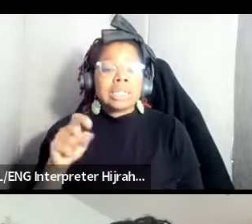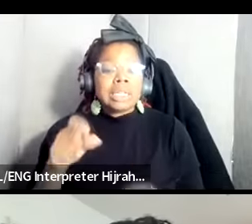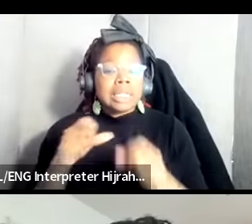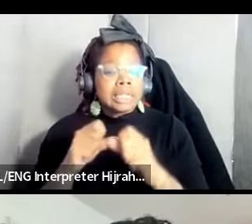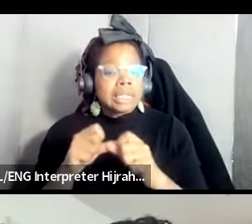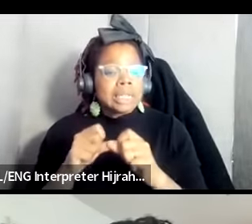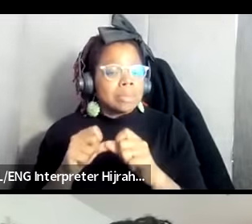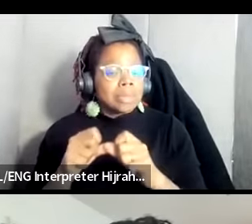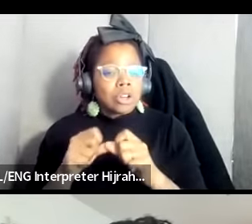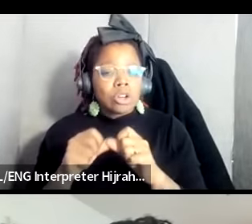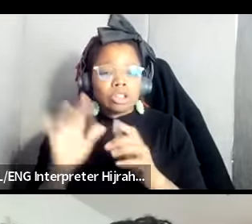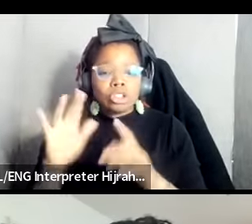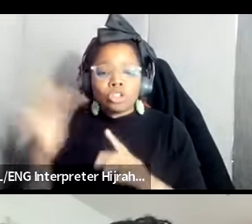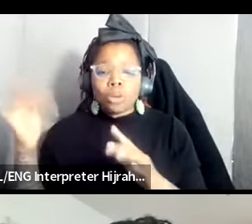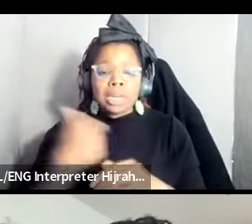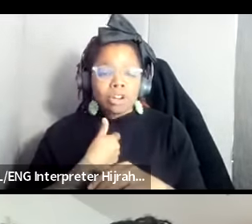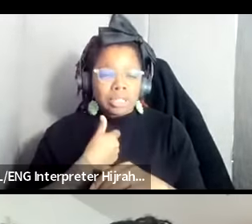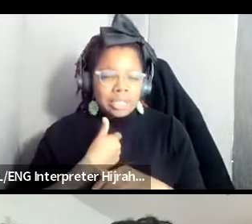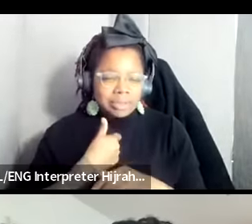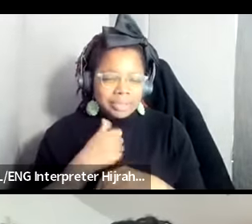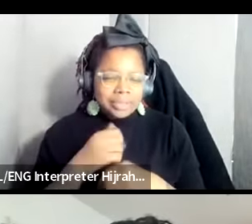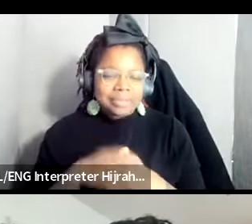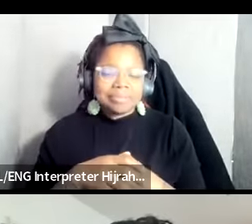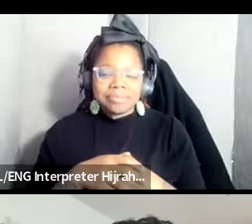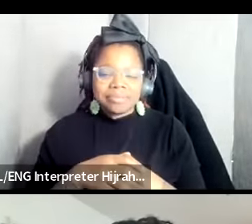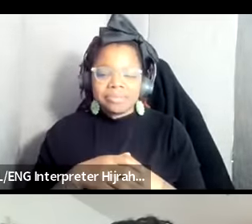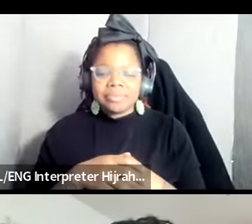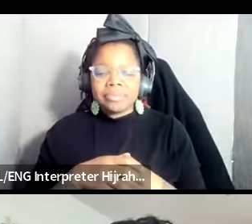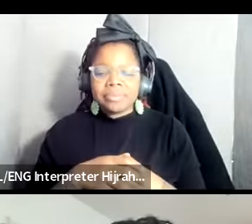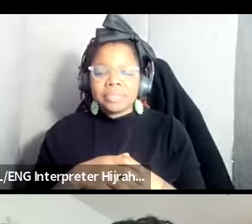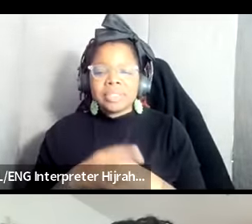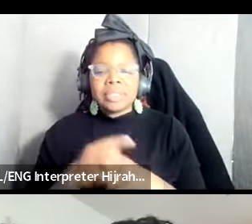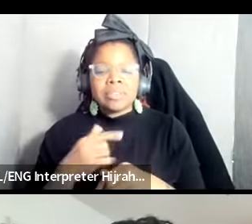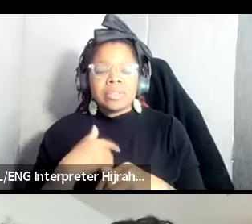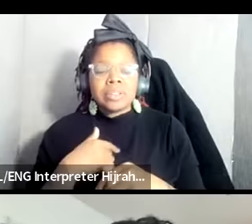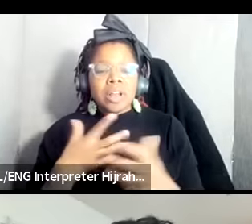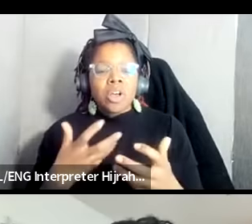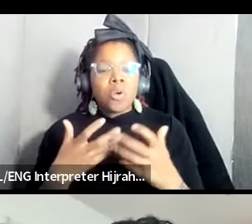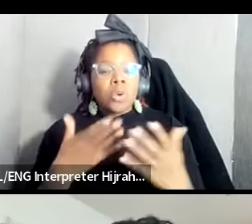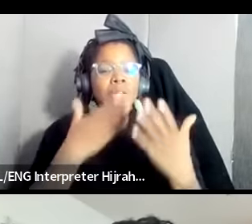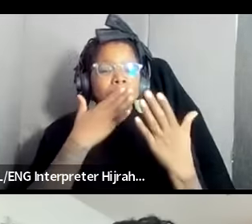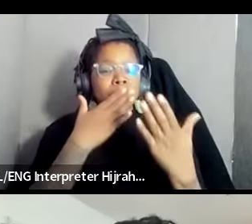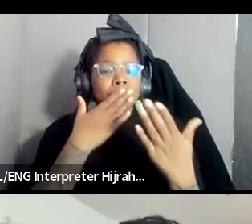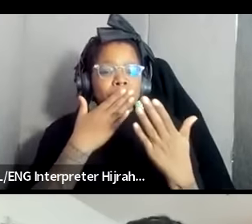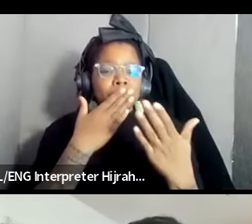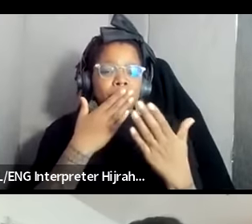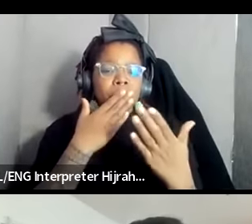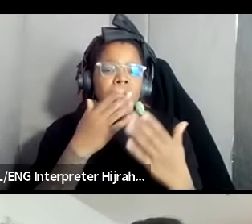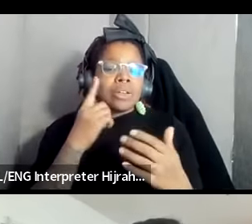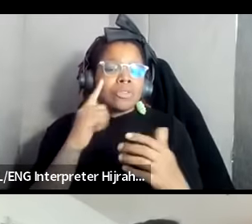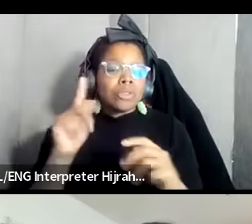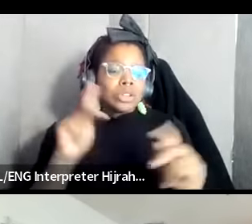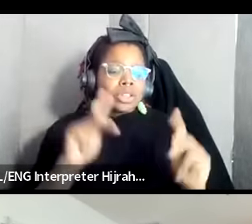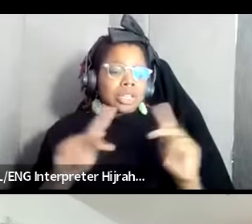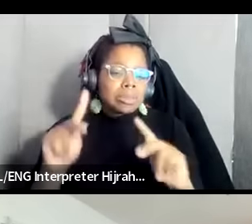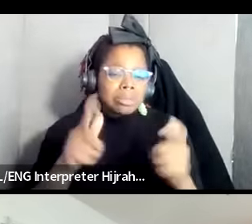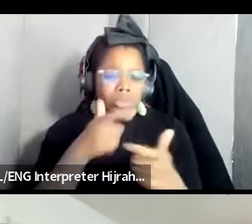sharpening ourselves I want to give incredible gratitude to the folks who've tuned in to be in